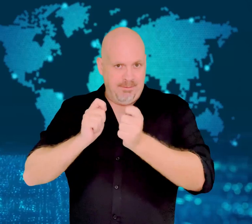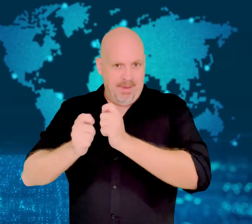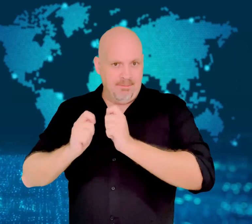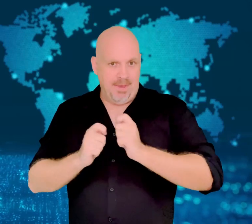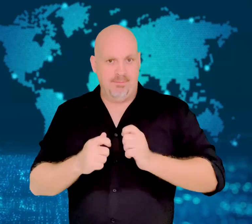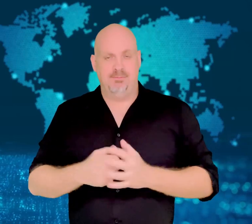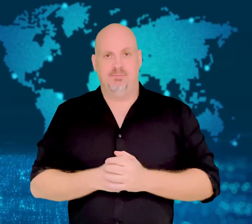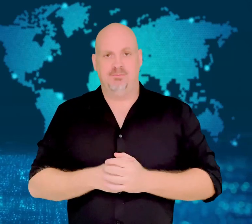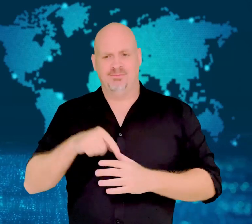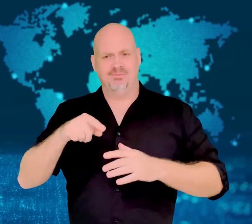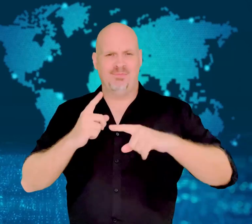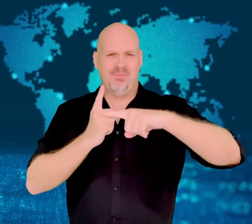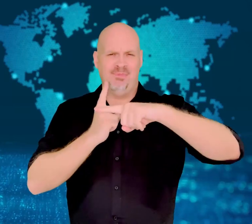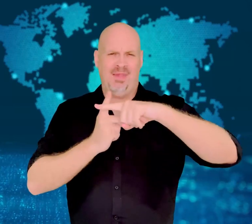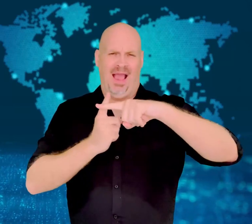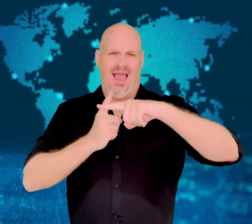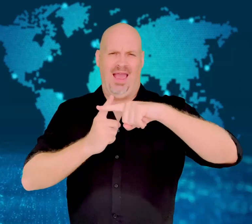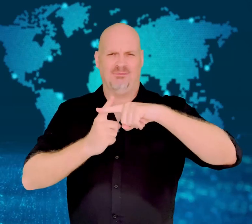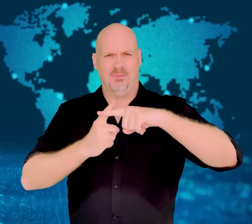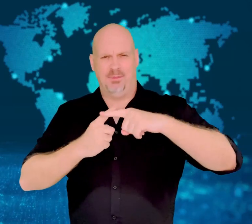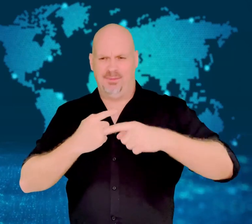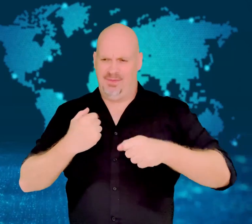and eliminate discrimination.